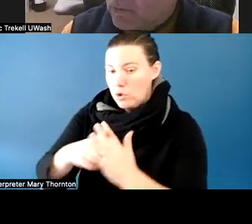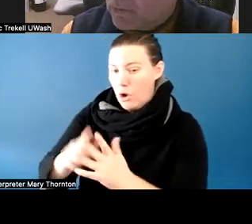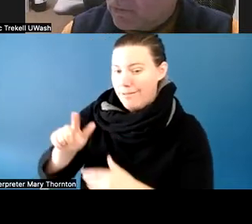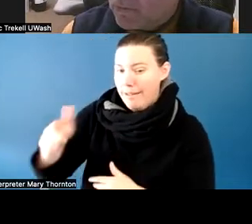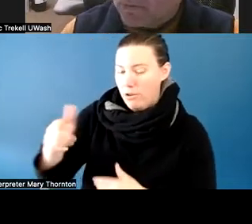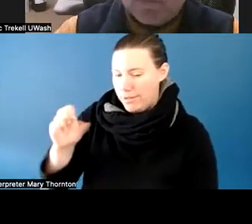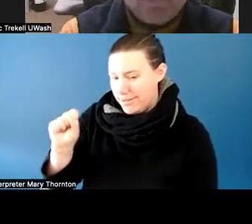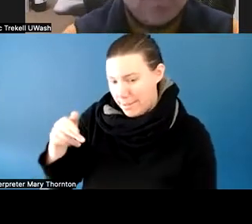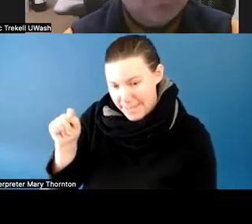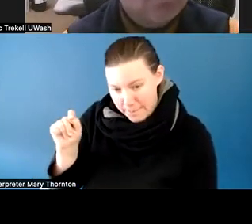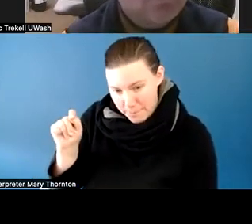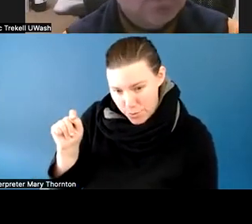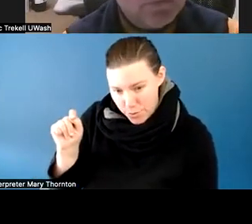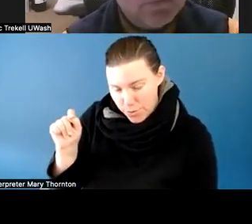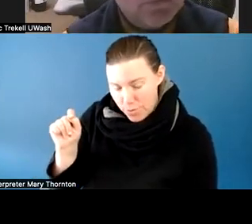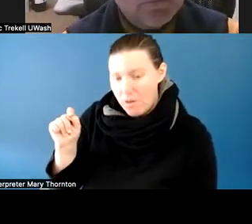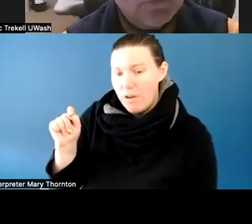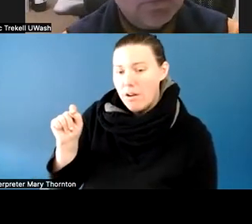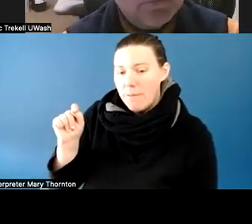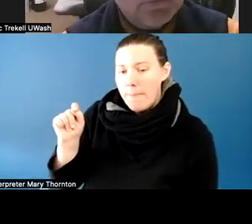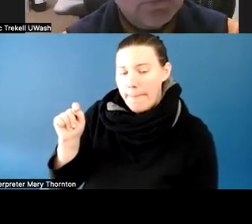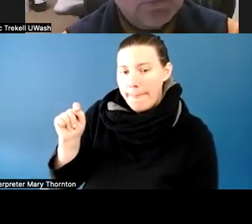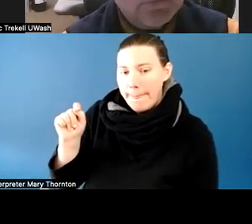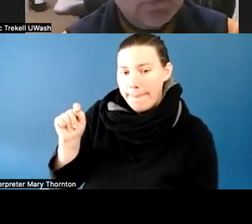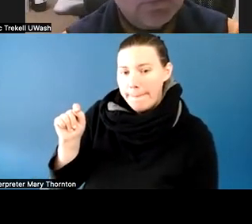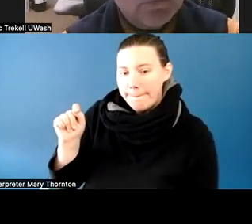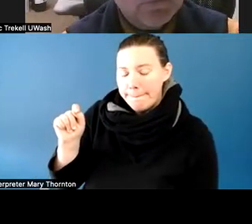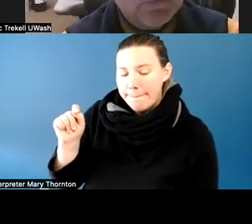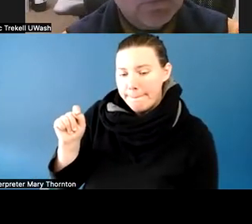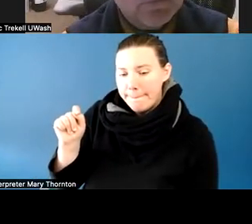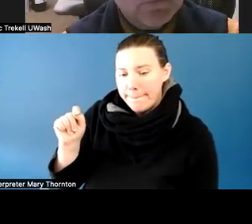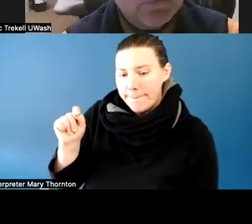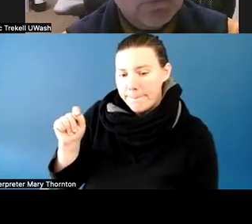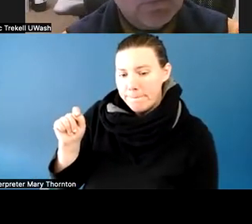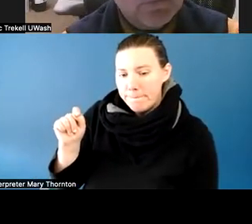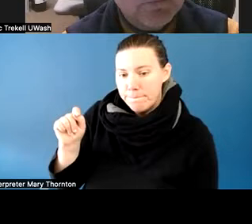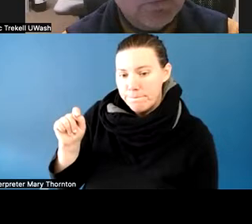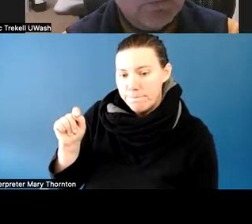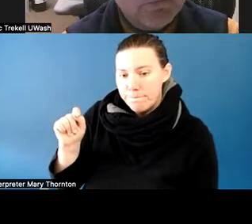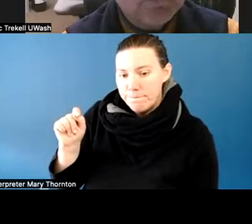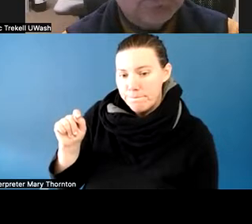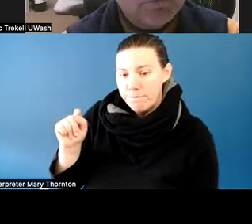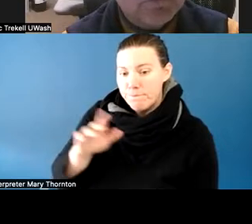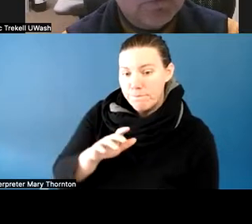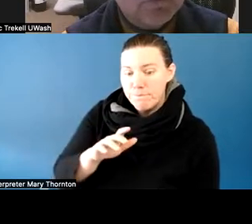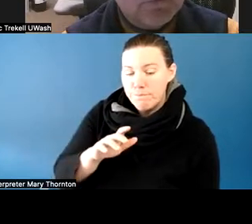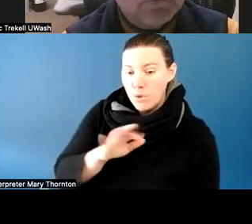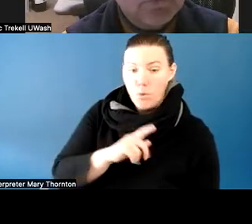It took me about until mid-November to get a hold of that student.